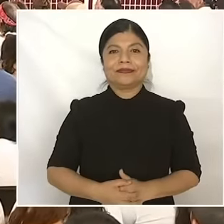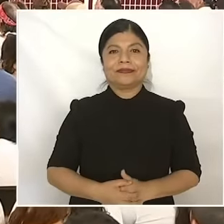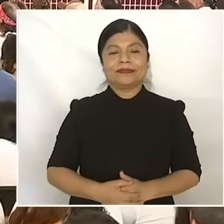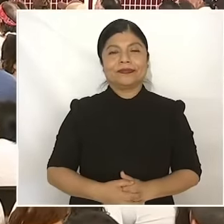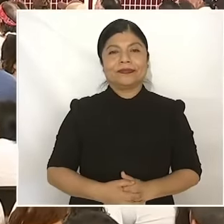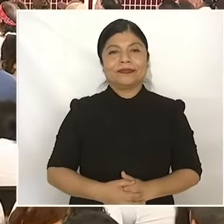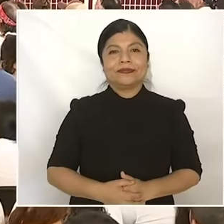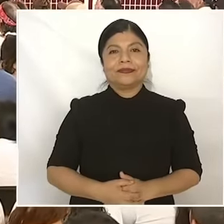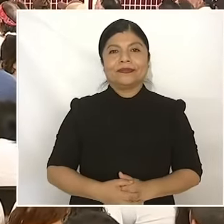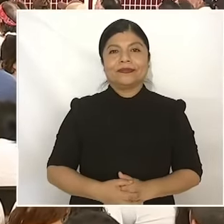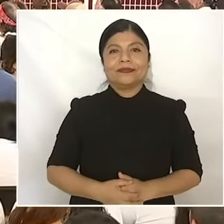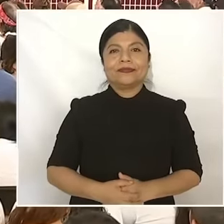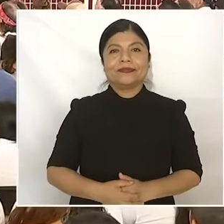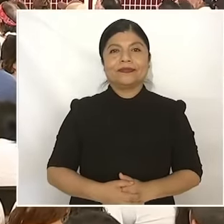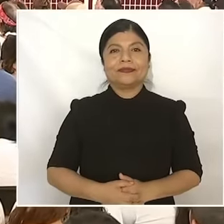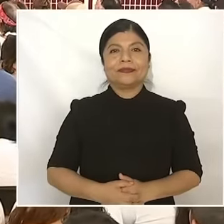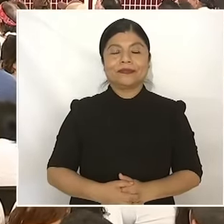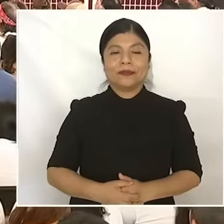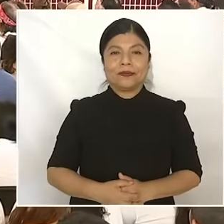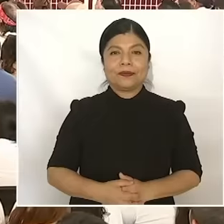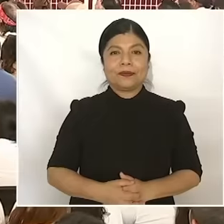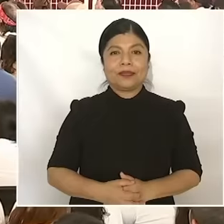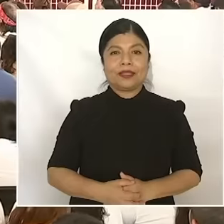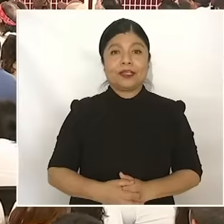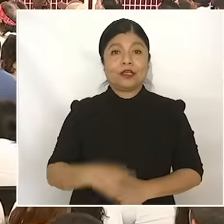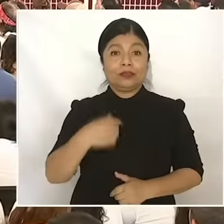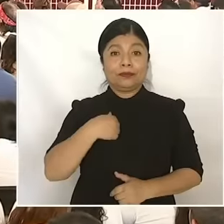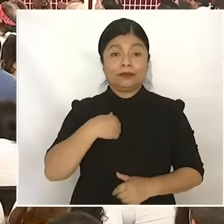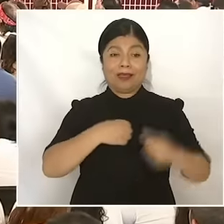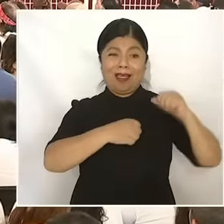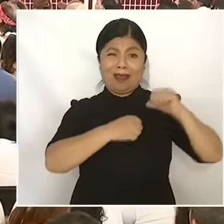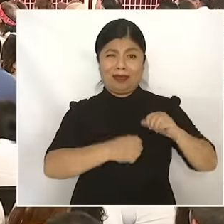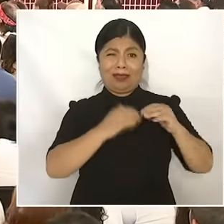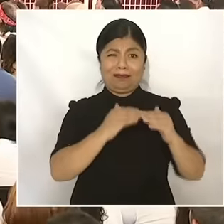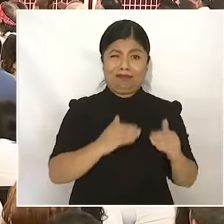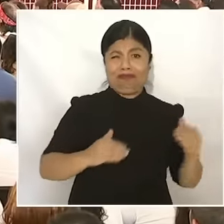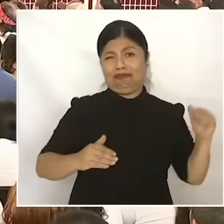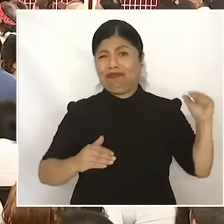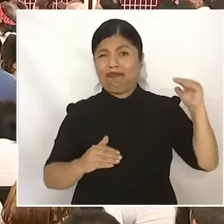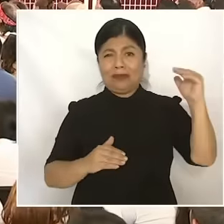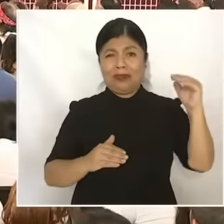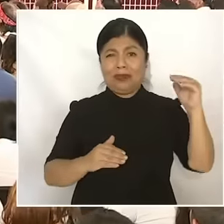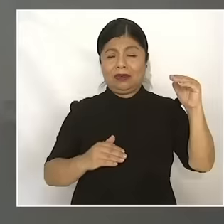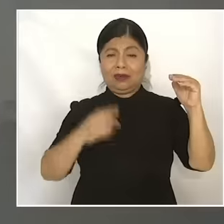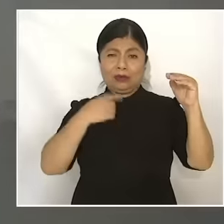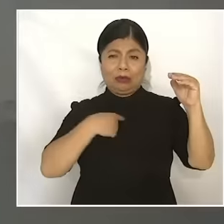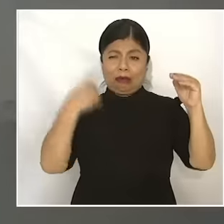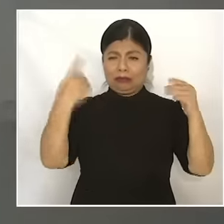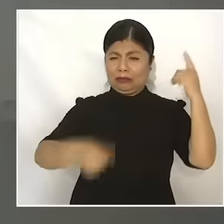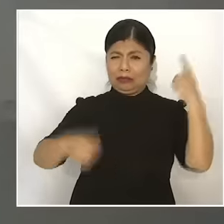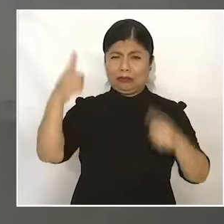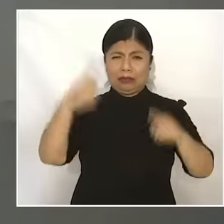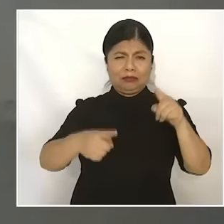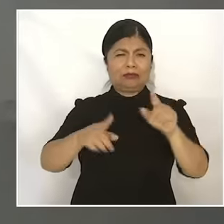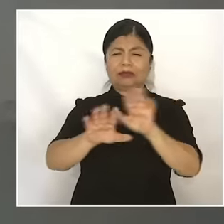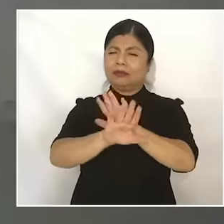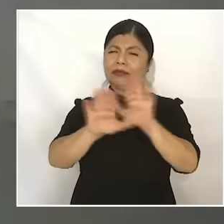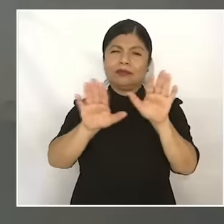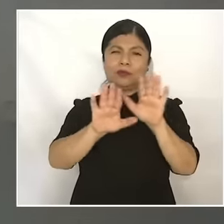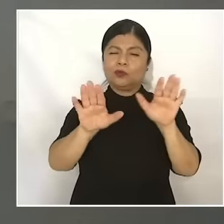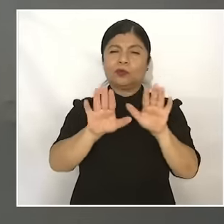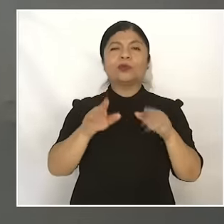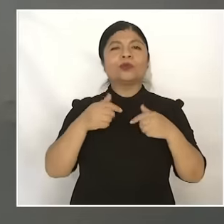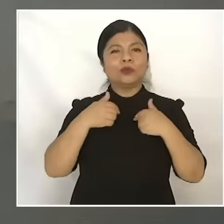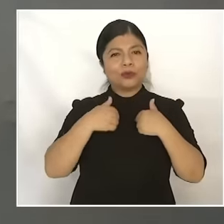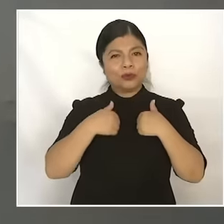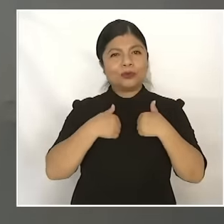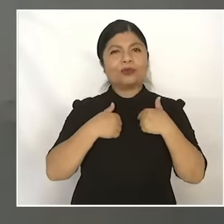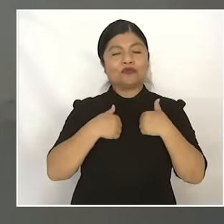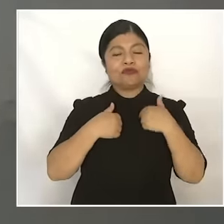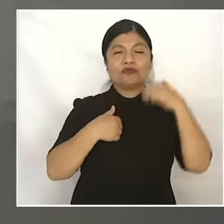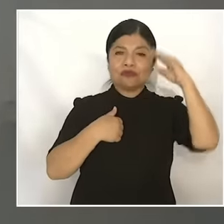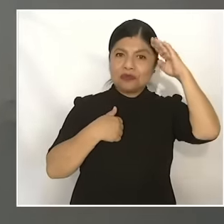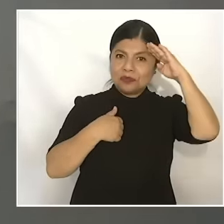strong man, the maximum boss, much less casque, I am a supporter. of effective suffrage, no